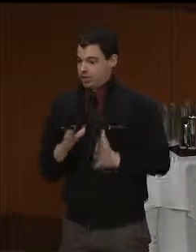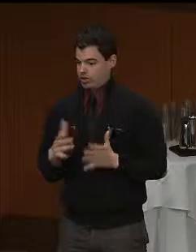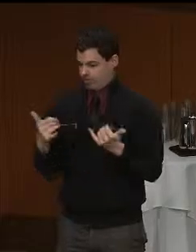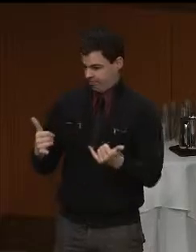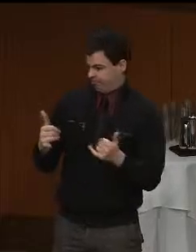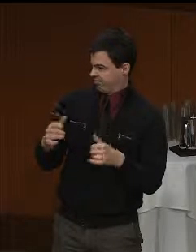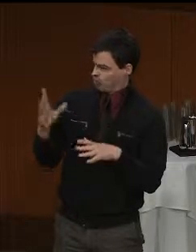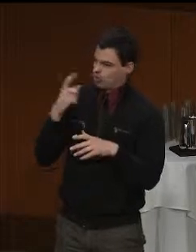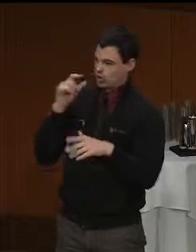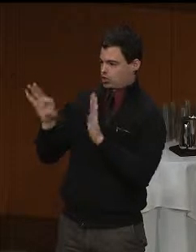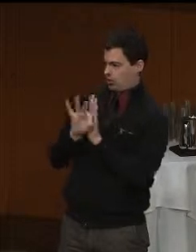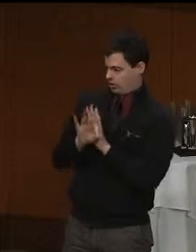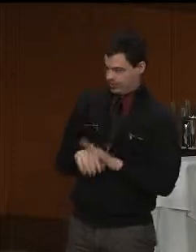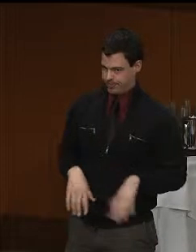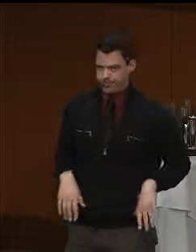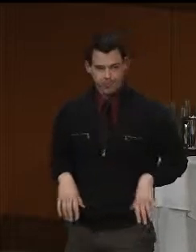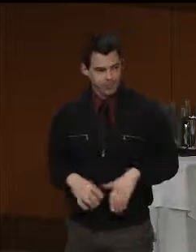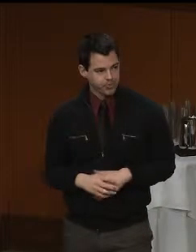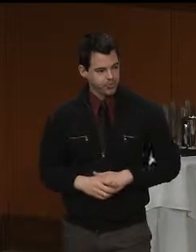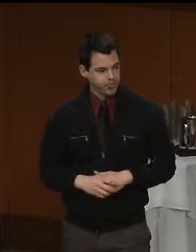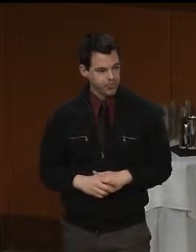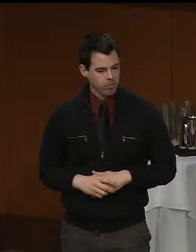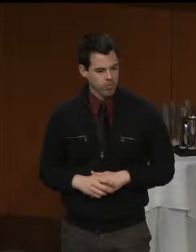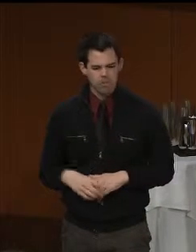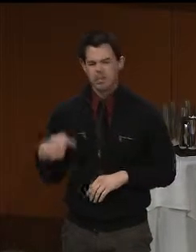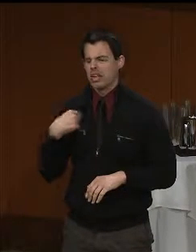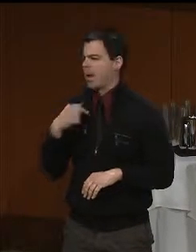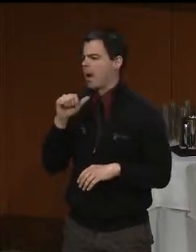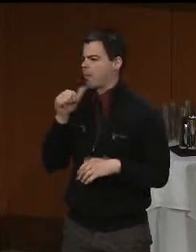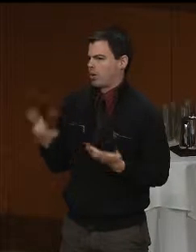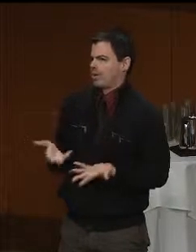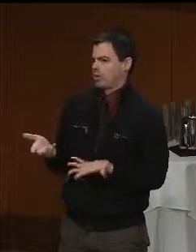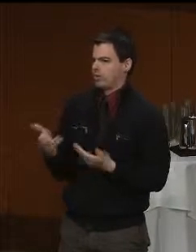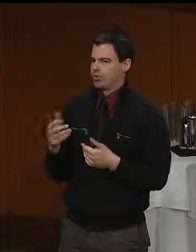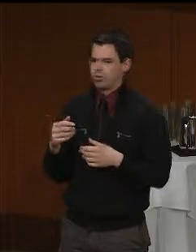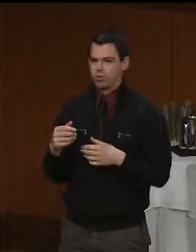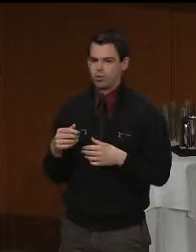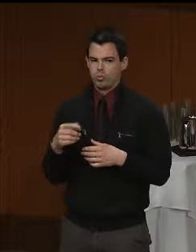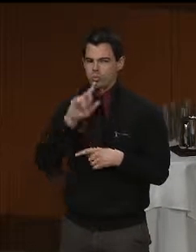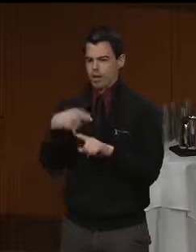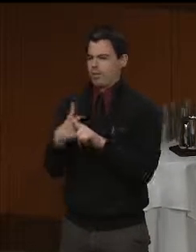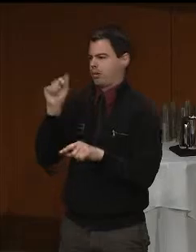But I don't stand here today to catalog the enactment of laws, although we know how essential